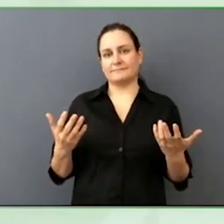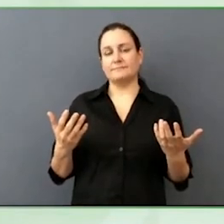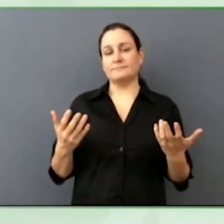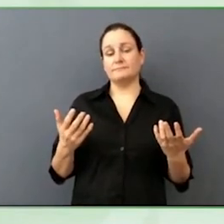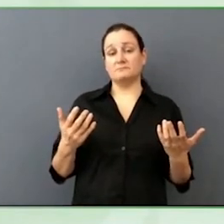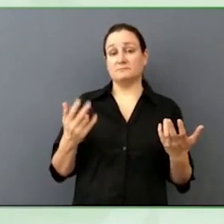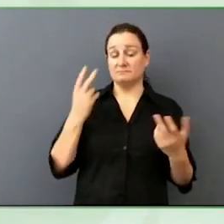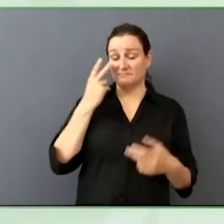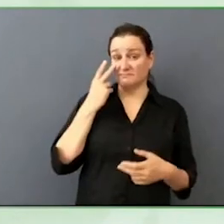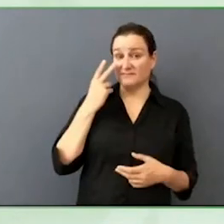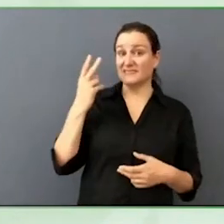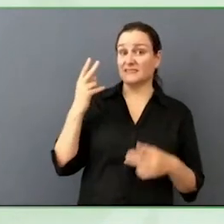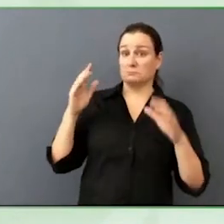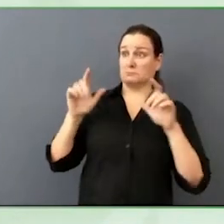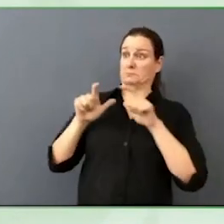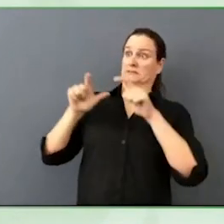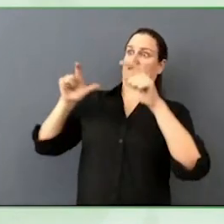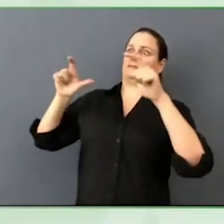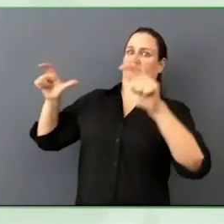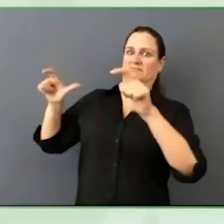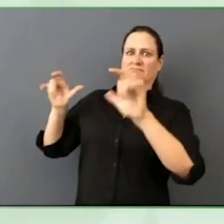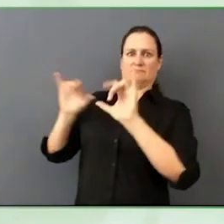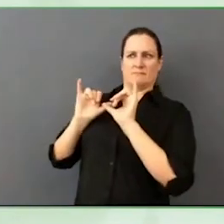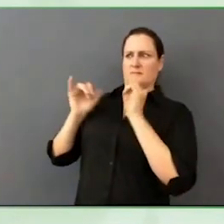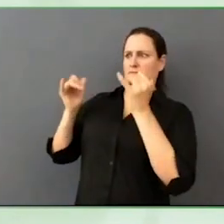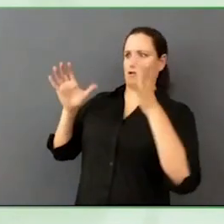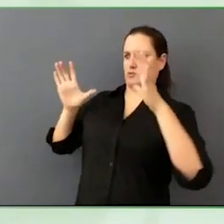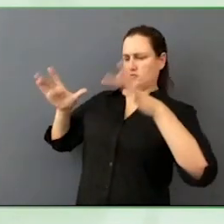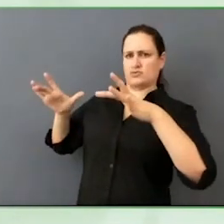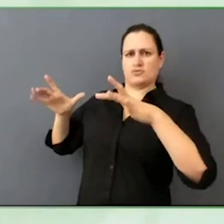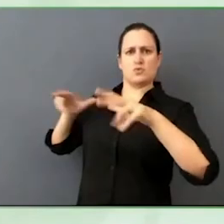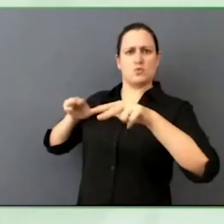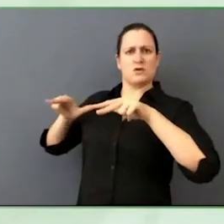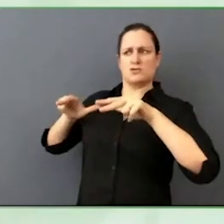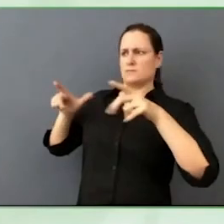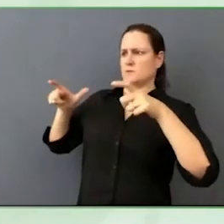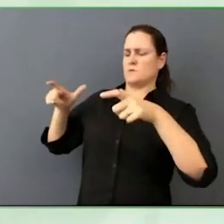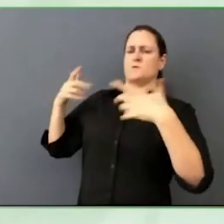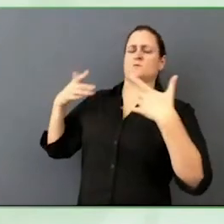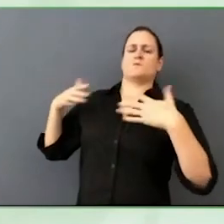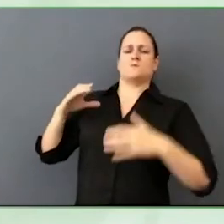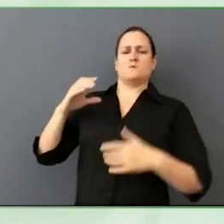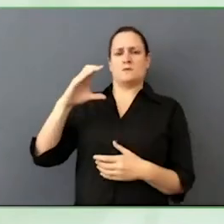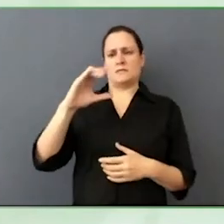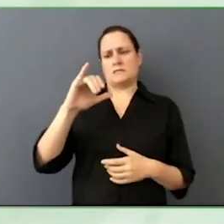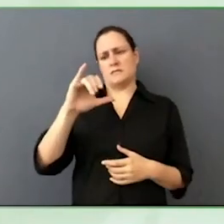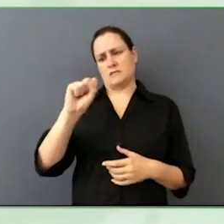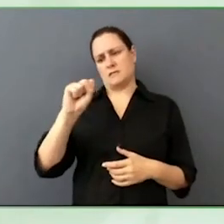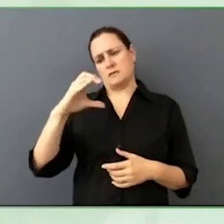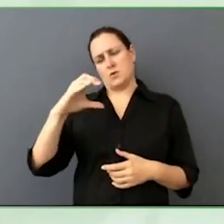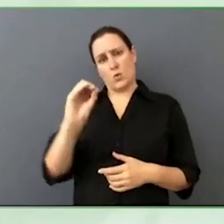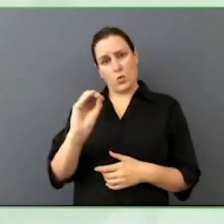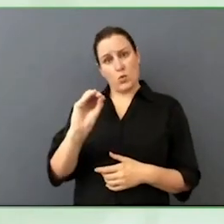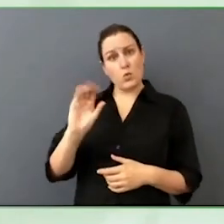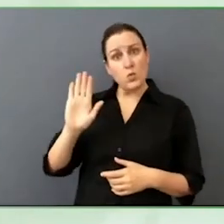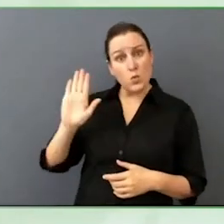like Cisco, to more meaningfully include us. You gave us a great answer about compliance but what would you